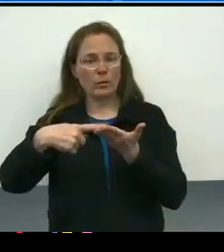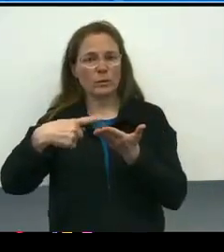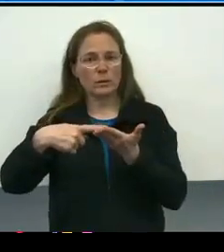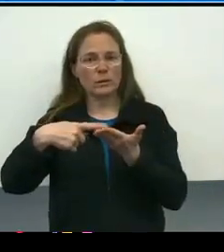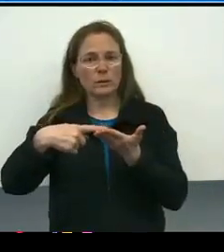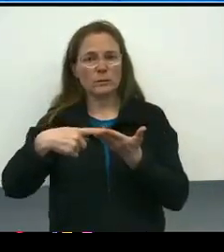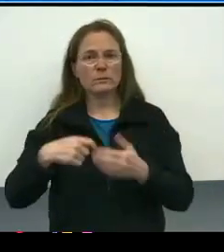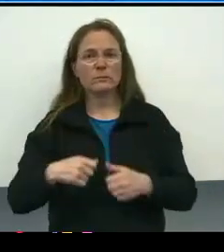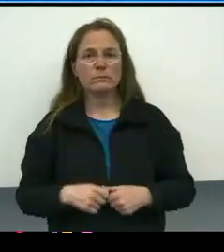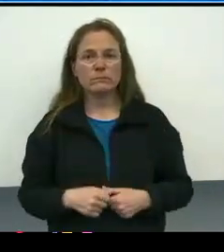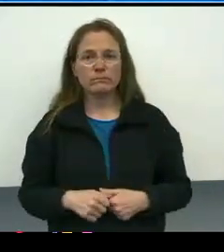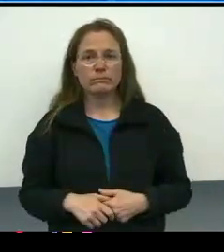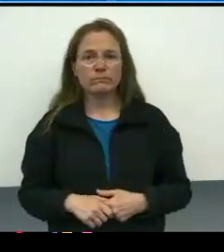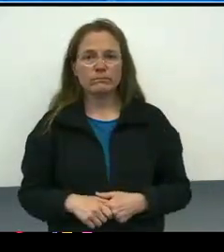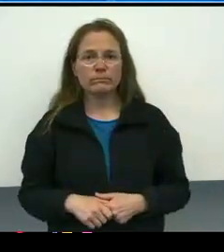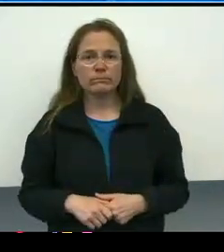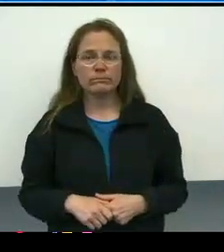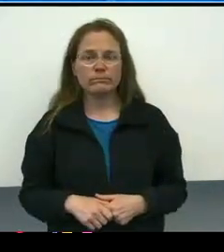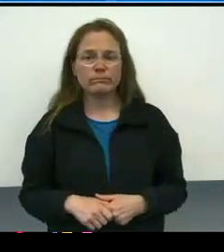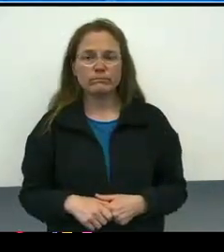If we could please kindly move to the next slide.